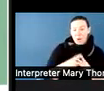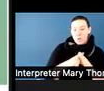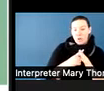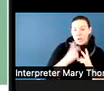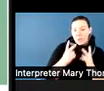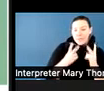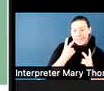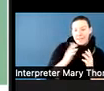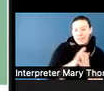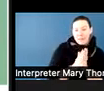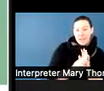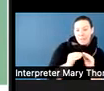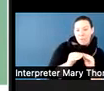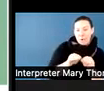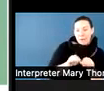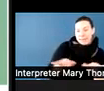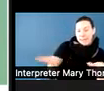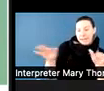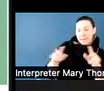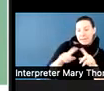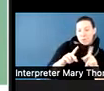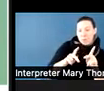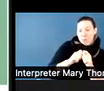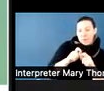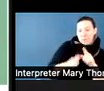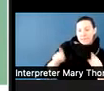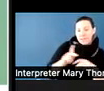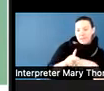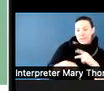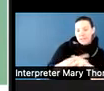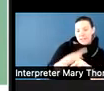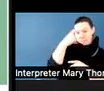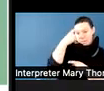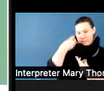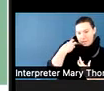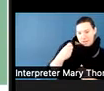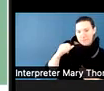And so like bipolar disorder, borderline personality disorder, schizophrenia.